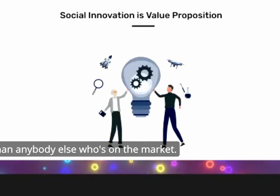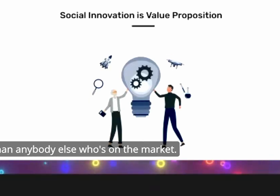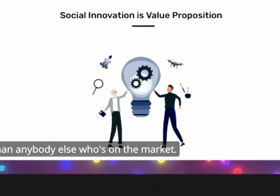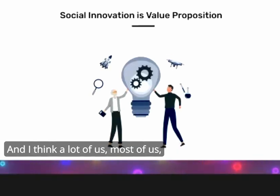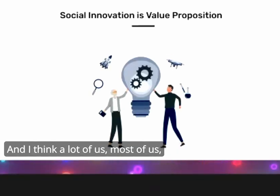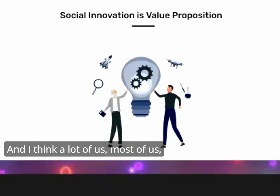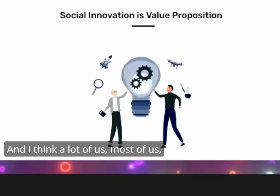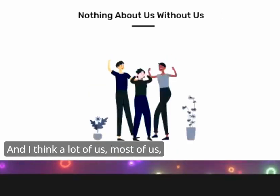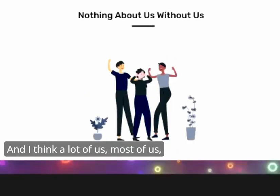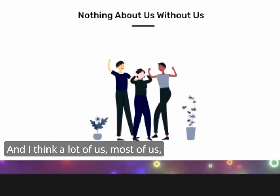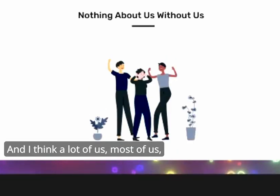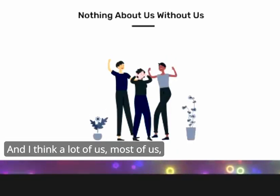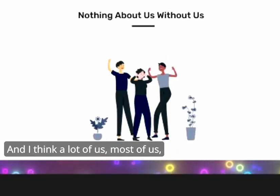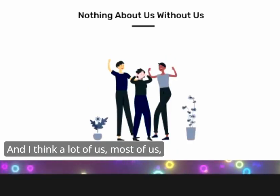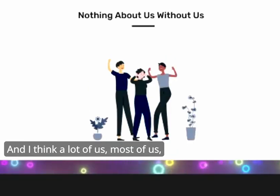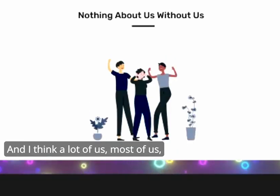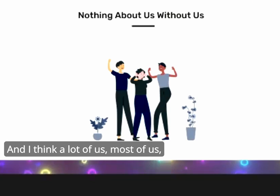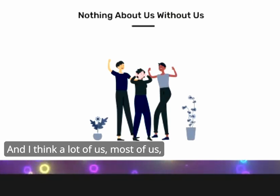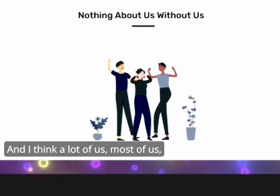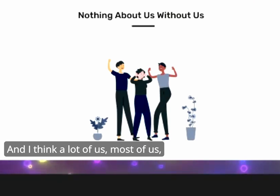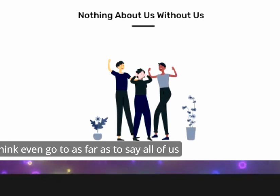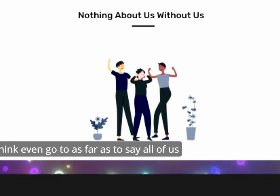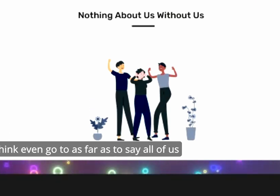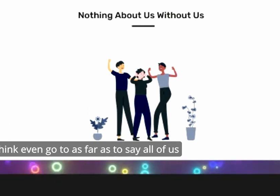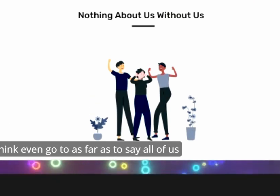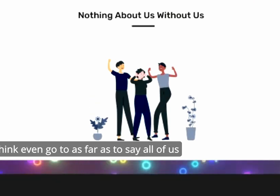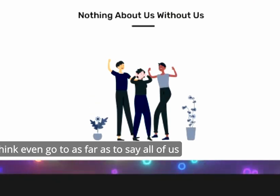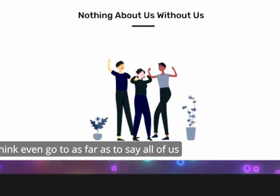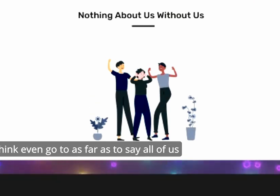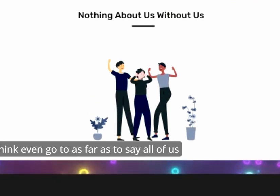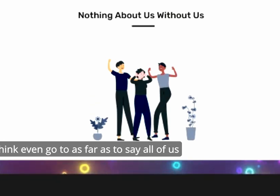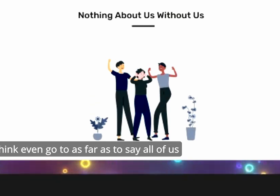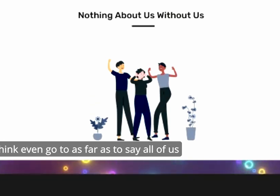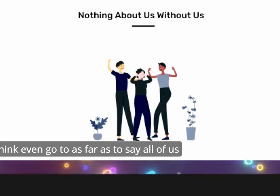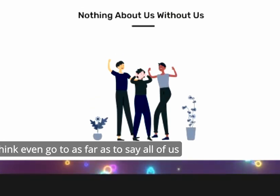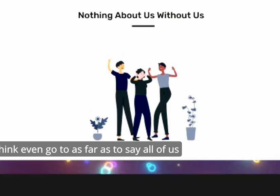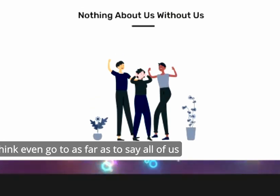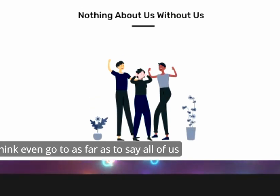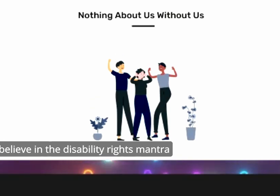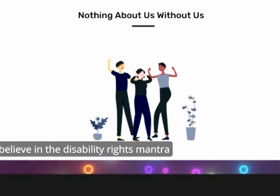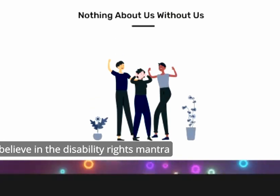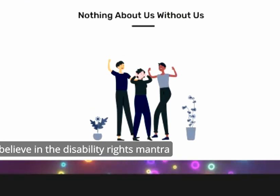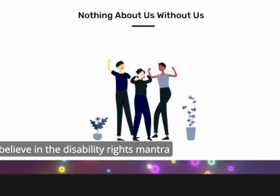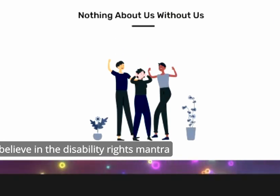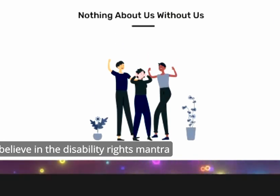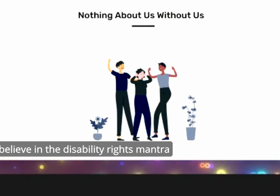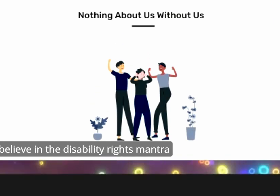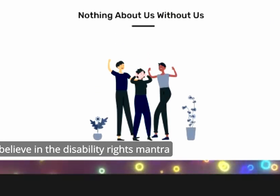the market and I think a lot of us most of us I think even go as far as to say all of us believe